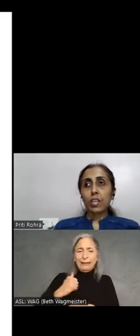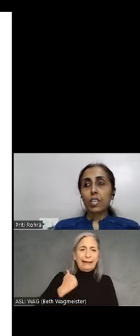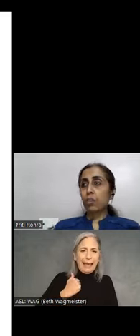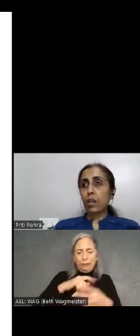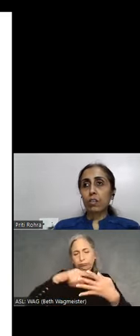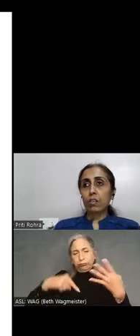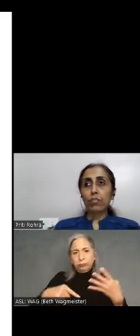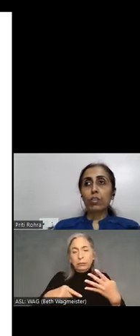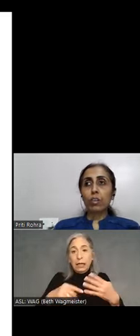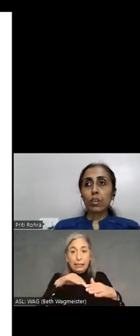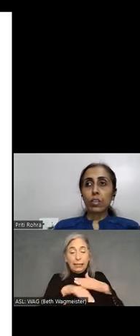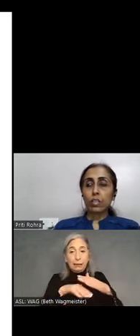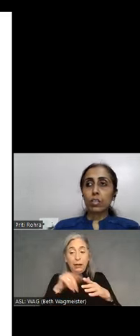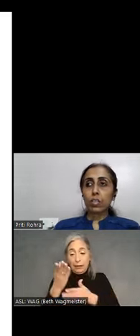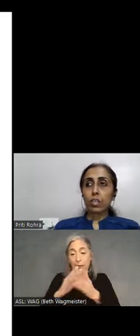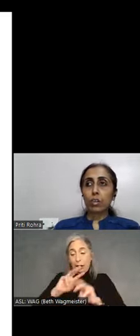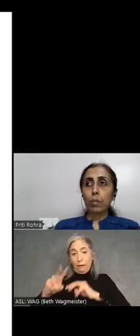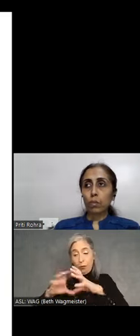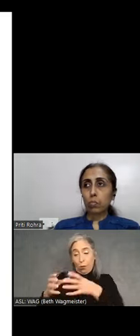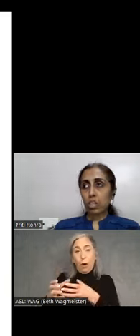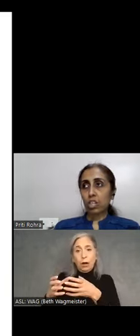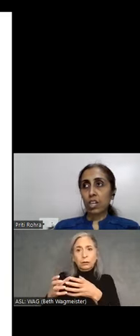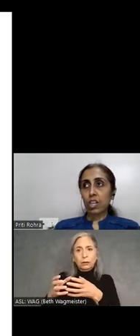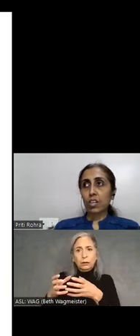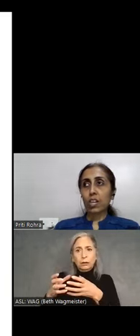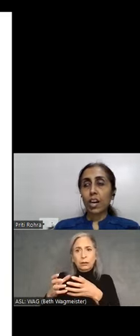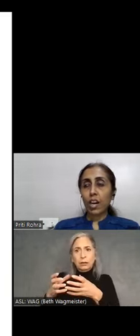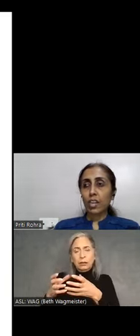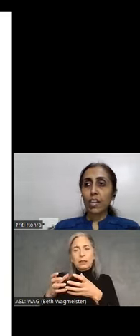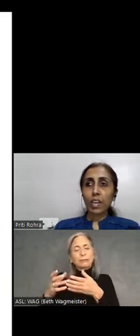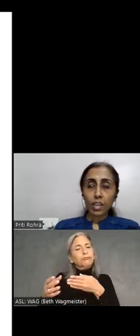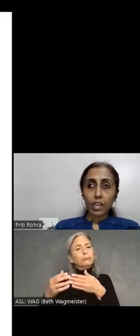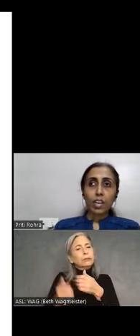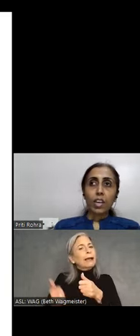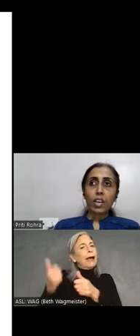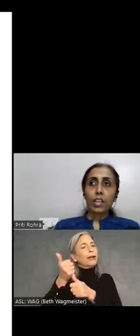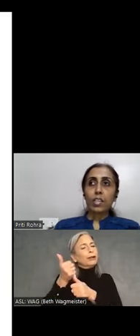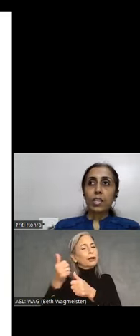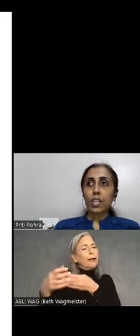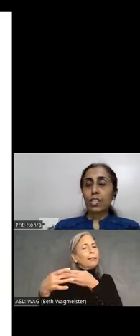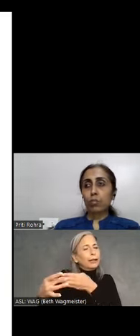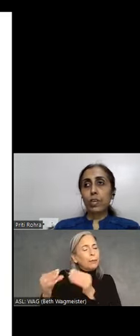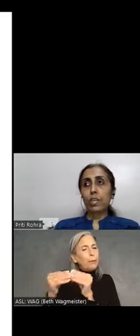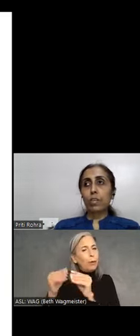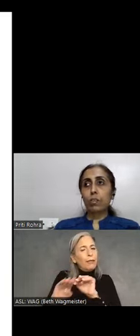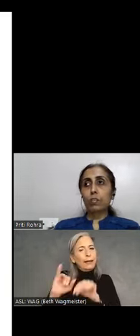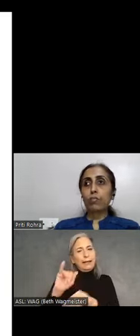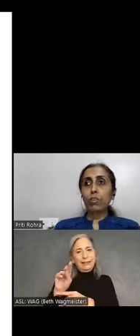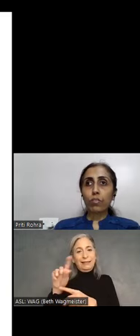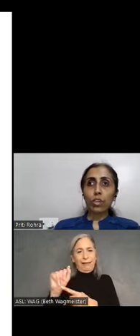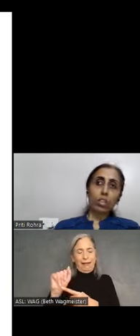in this part of world is, you know, much, much better, higher, and that's where we work with,